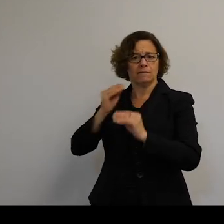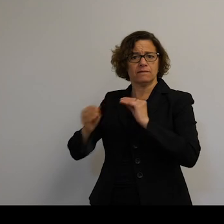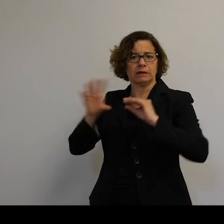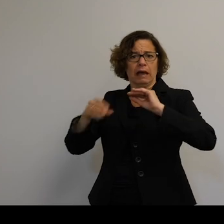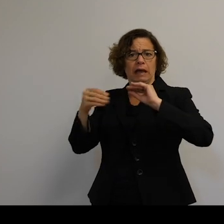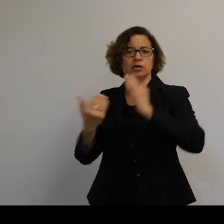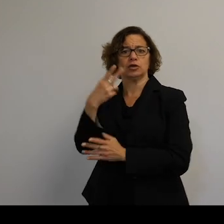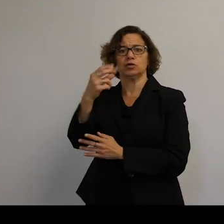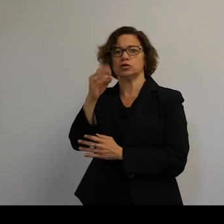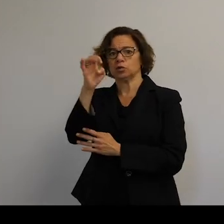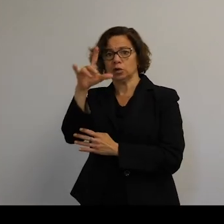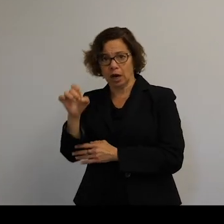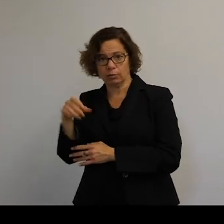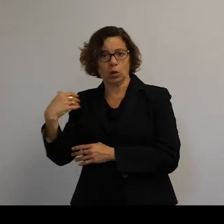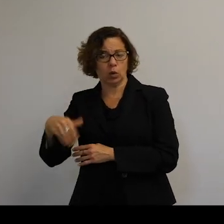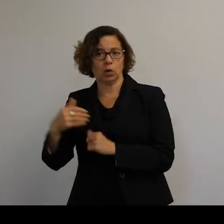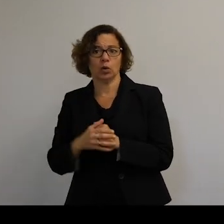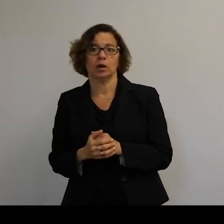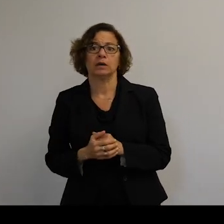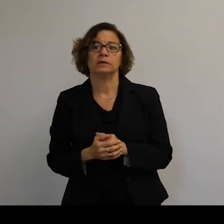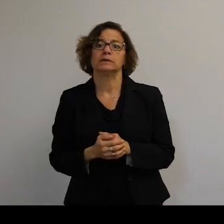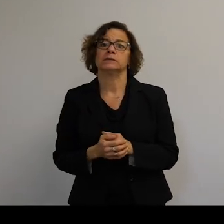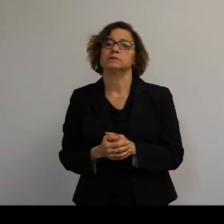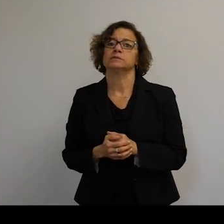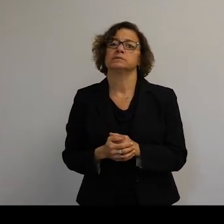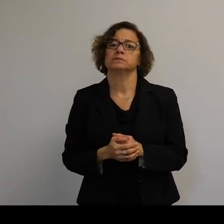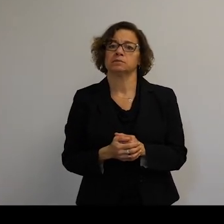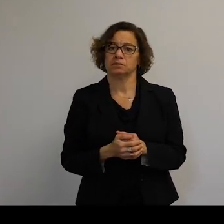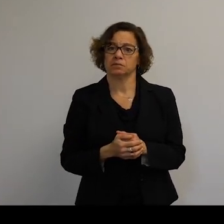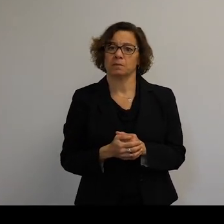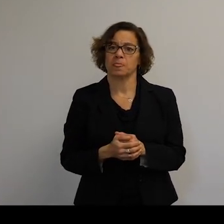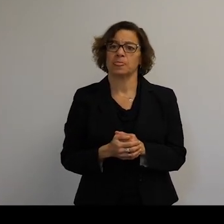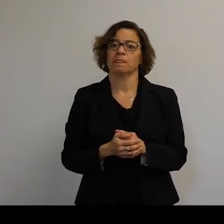We can see what a space to be impacted looks like by looking at some of the objects removed from Hubble